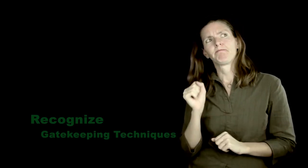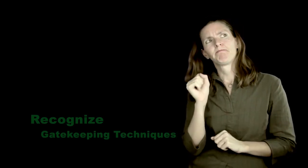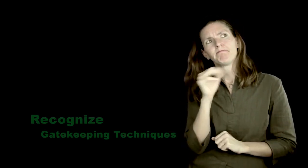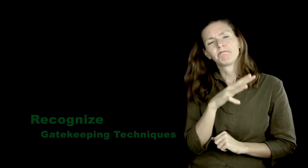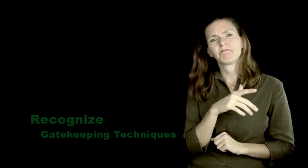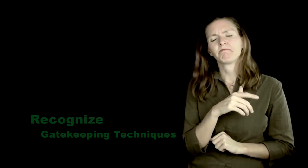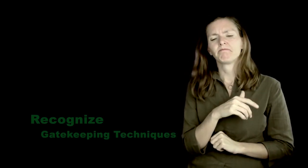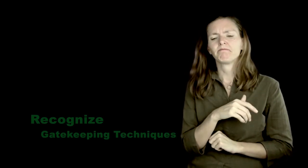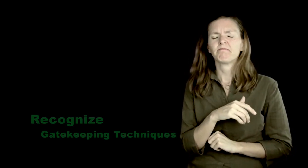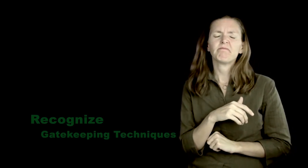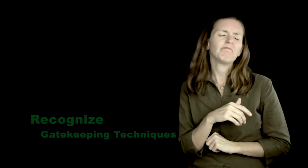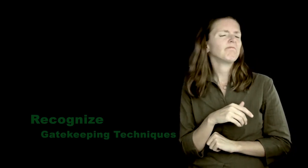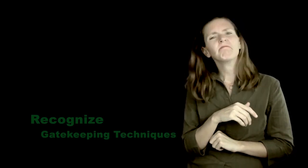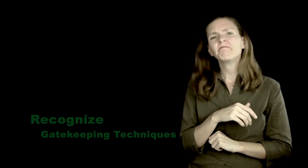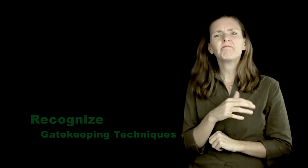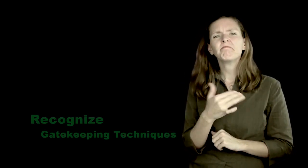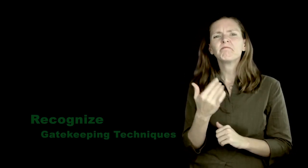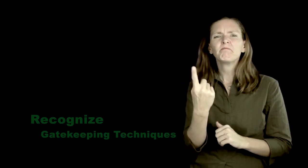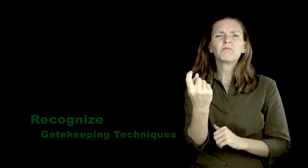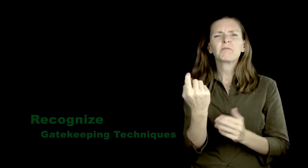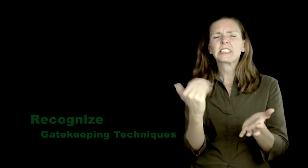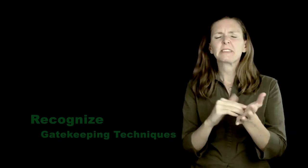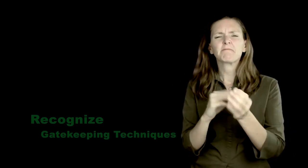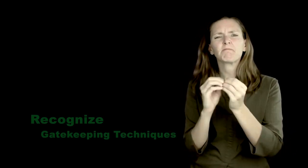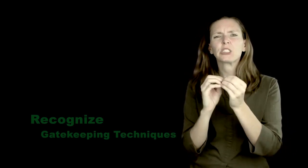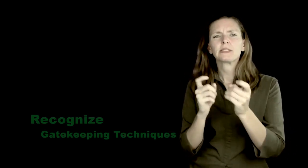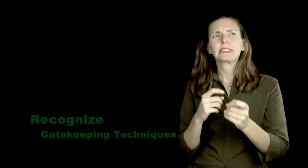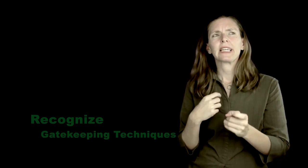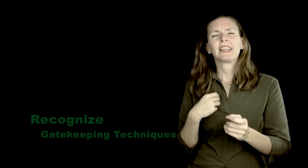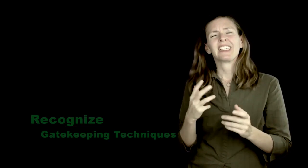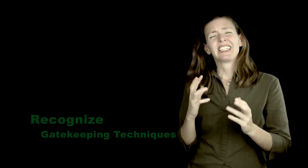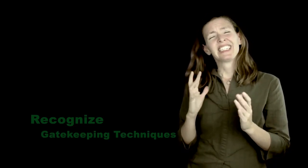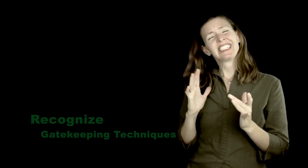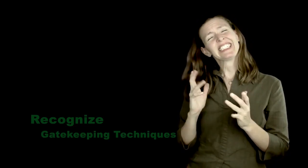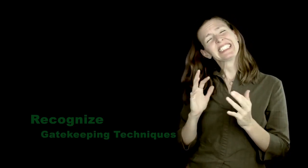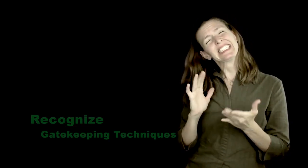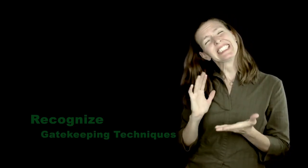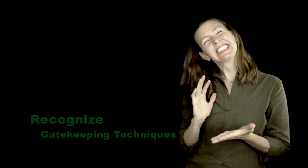We toned down the tone of the article according to their feedback and resubmitted. They rejected the submission again, asking us to tone the article down even more.